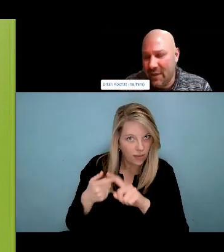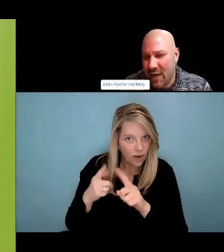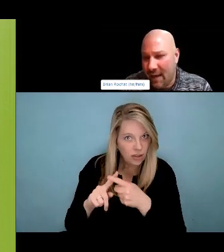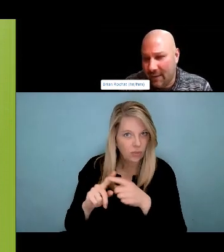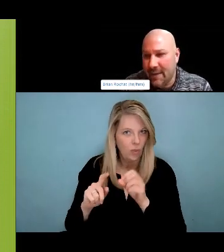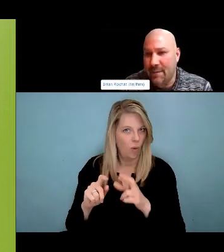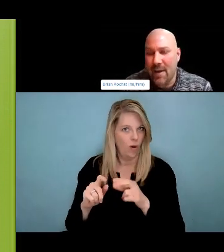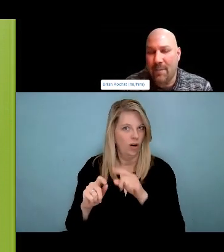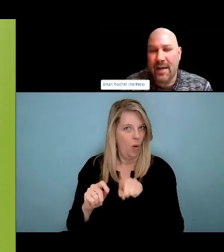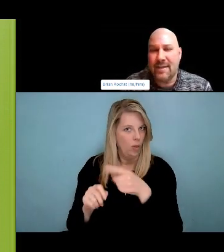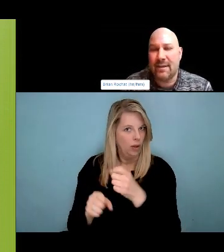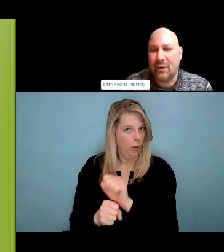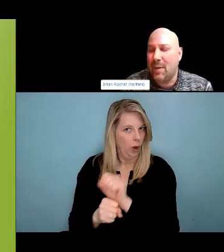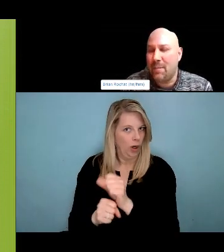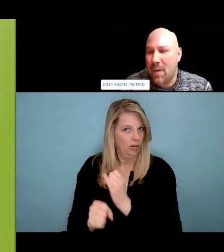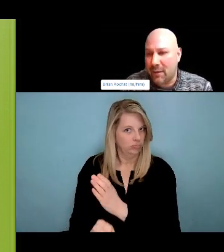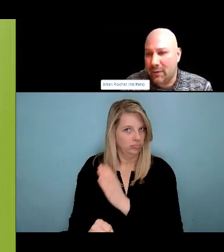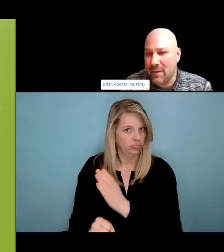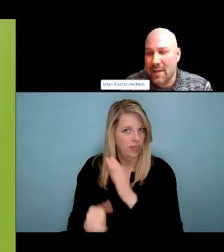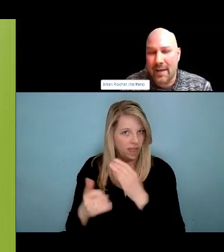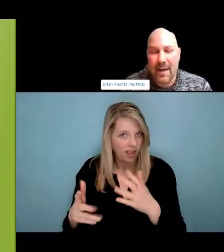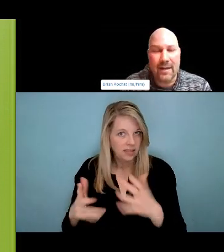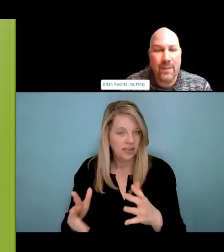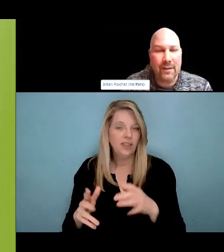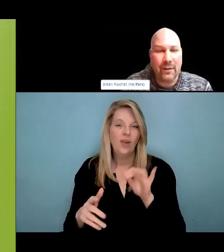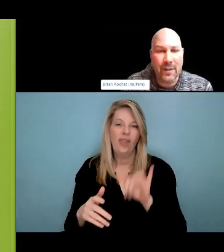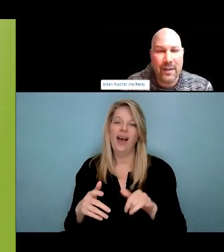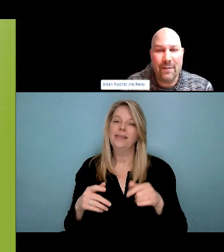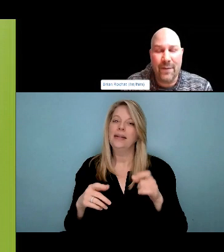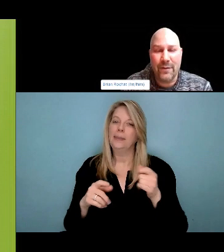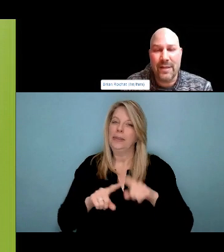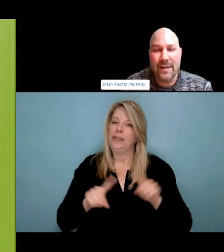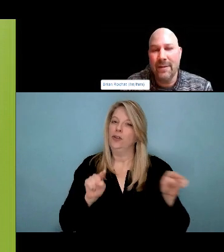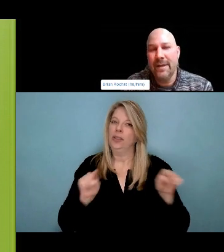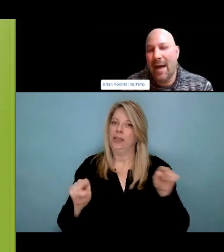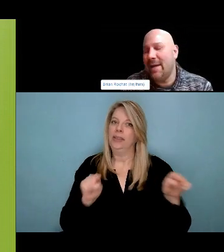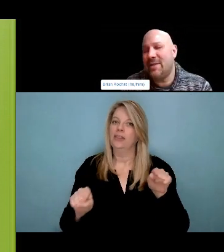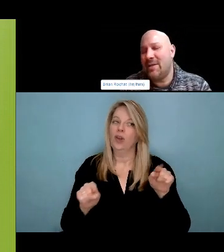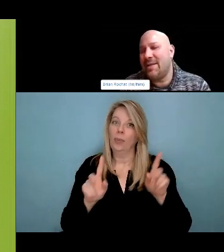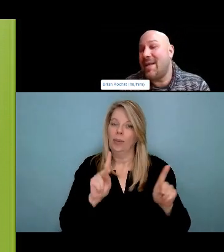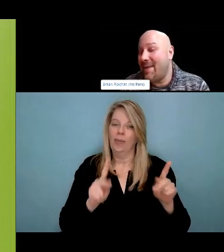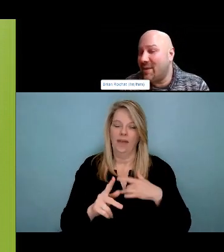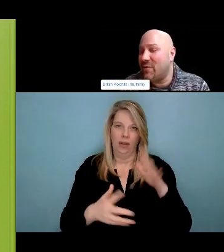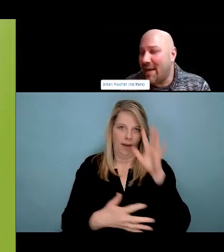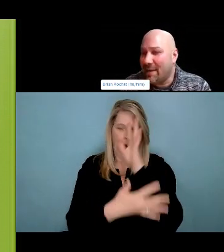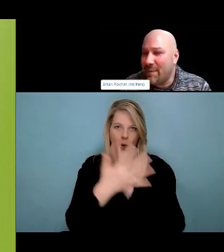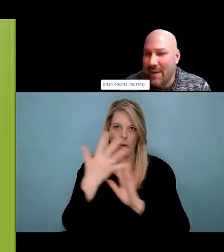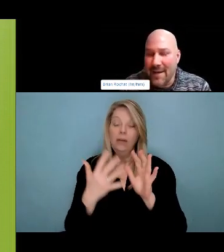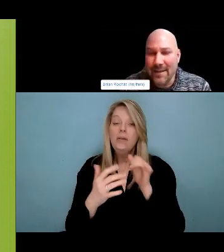to HIV. You need to engage those of us living with HIV to do it. And so this is the manifesto that came out of.